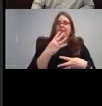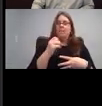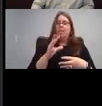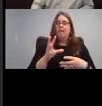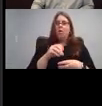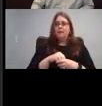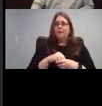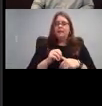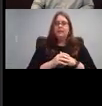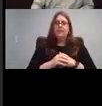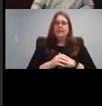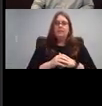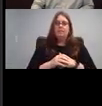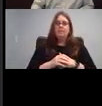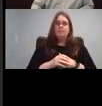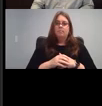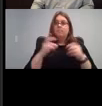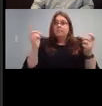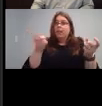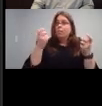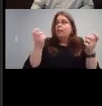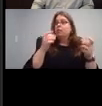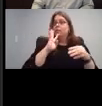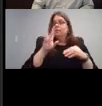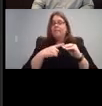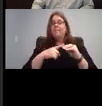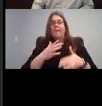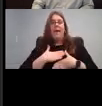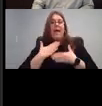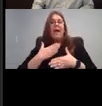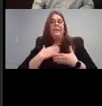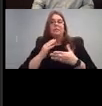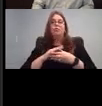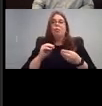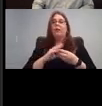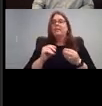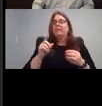about you know, happy stories of that hurricane children. bonding